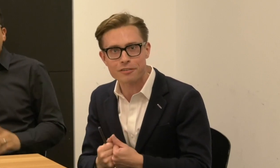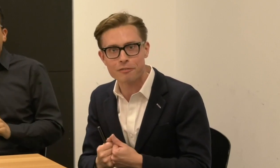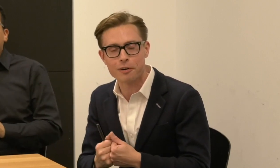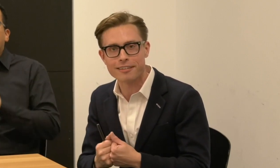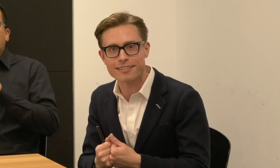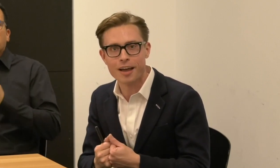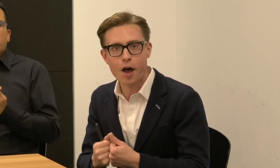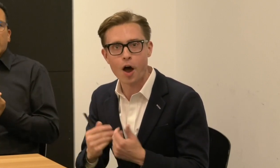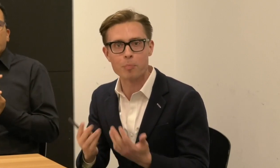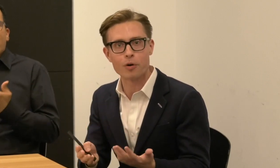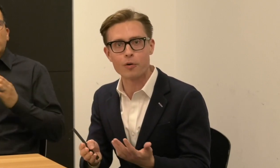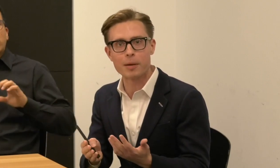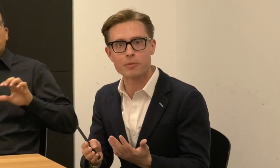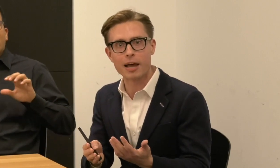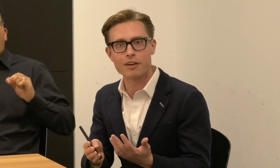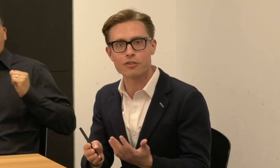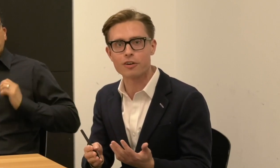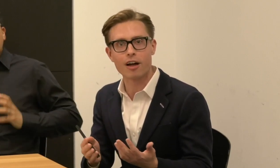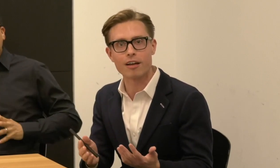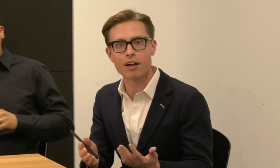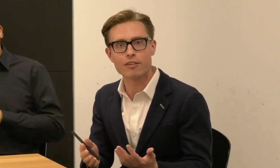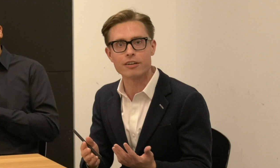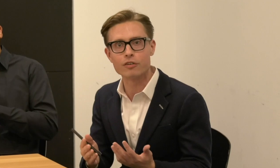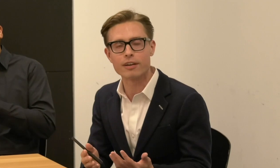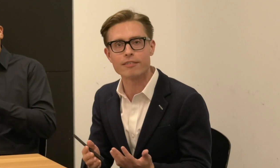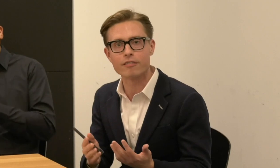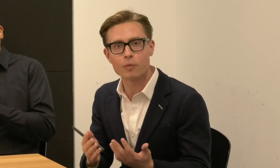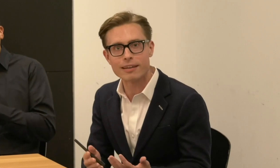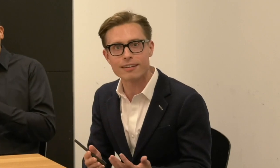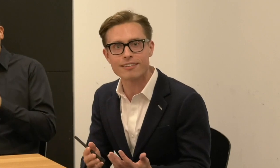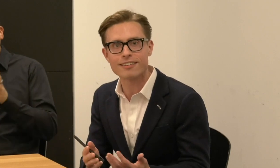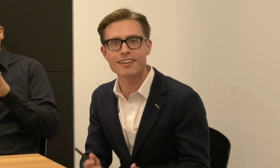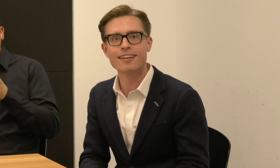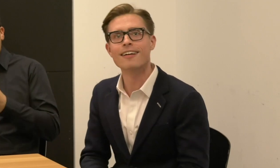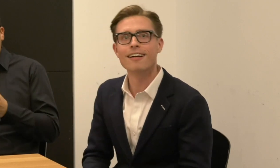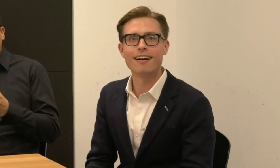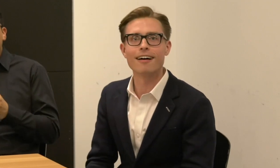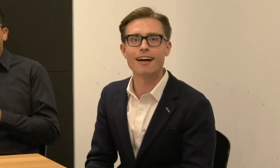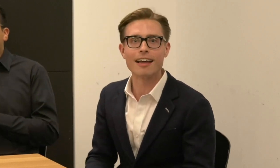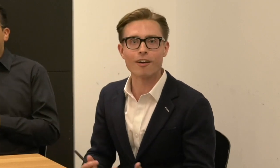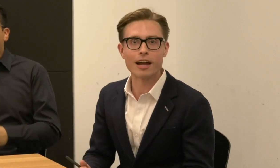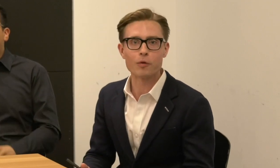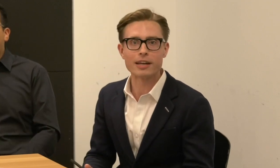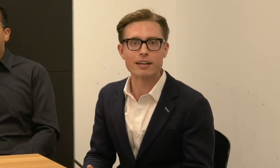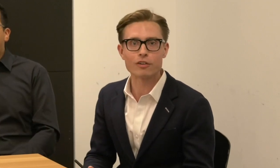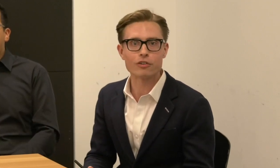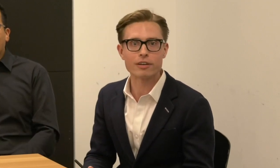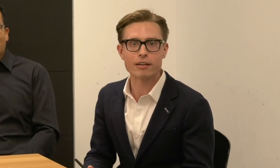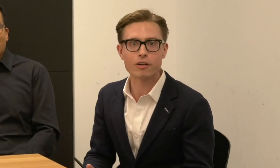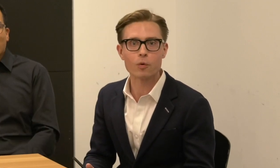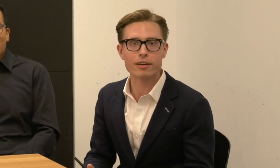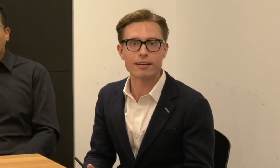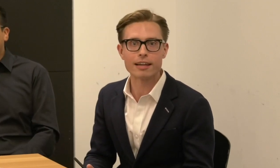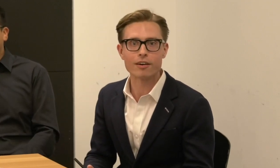our Programs Manager, Alejandra Duque Cifuentes, and our Equity Inclusion Coordinator, Hannah Joo,